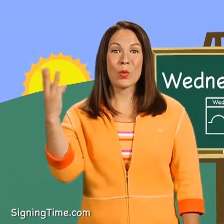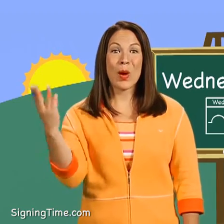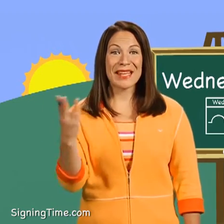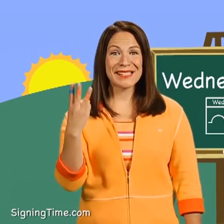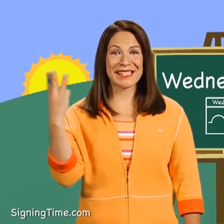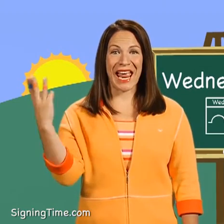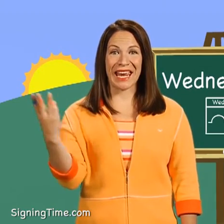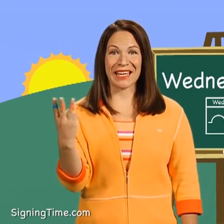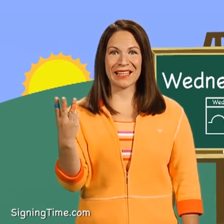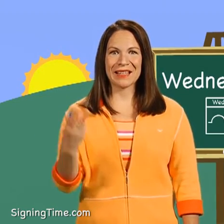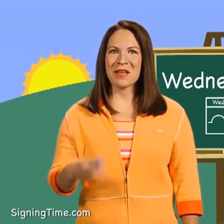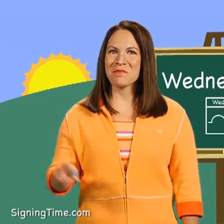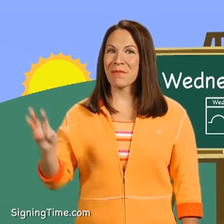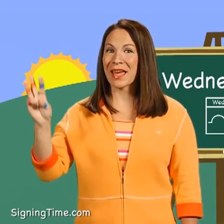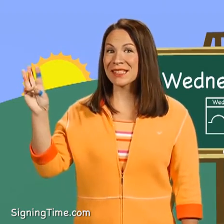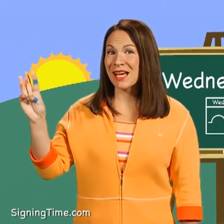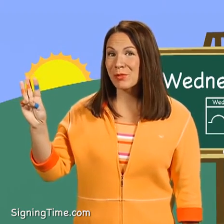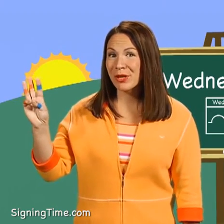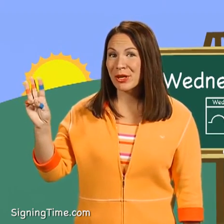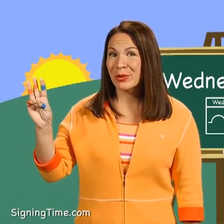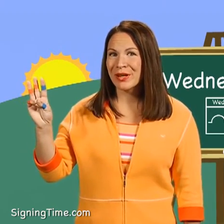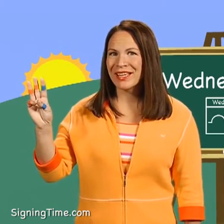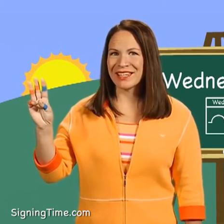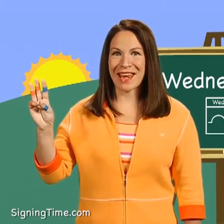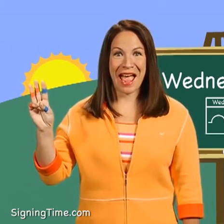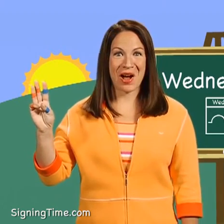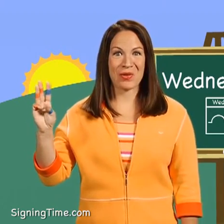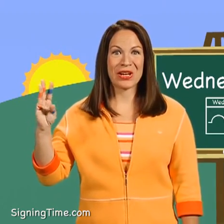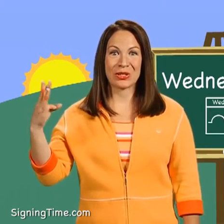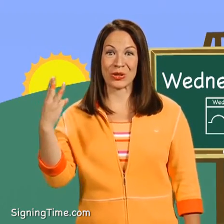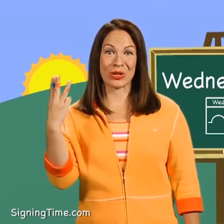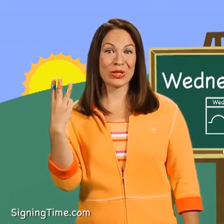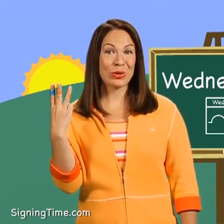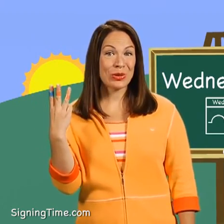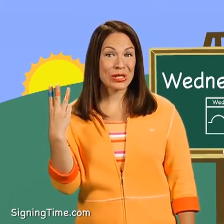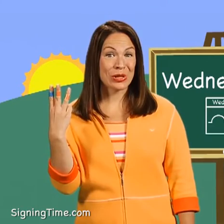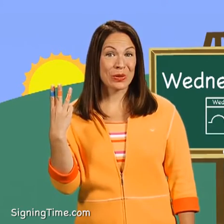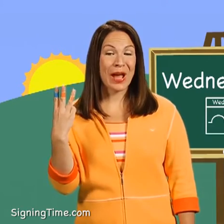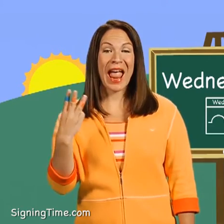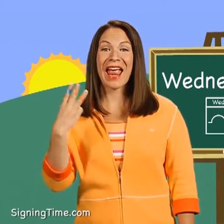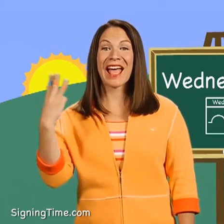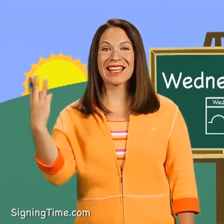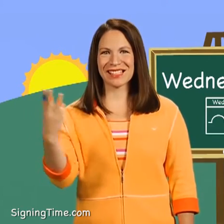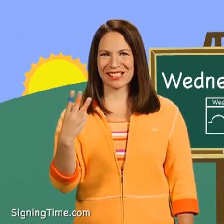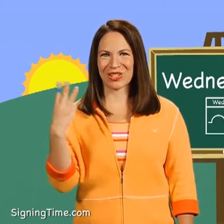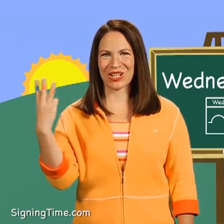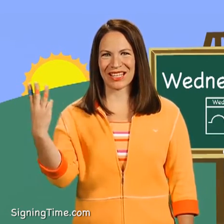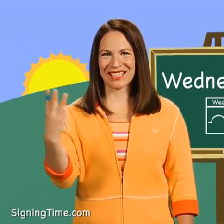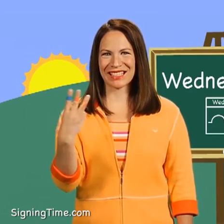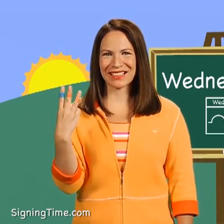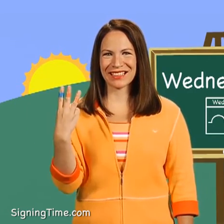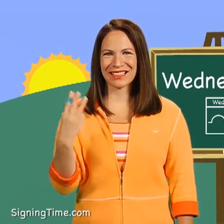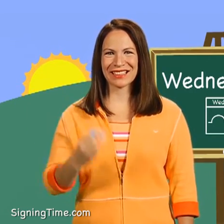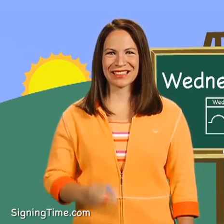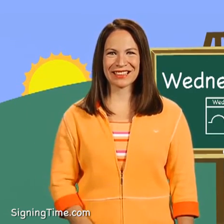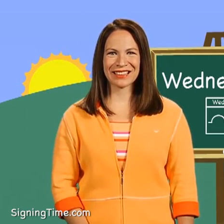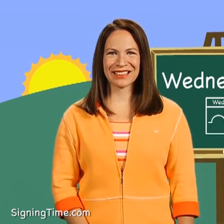Wednesday. Make a W, now turn it towards you and circle it.